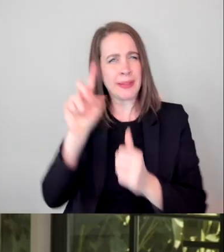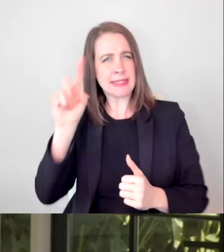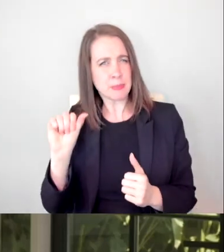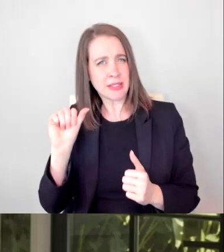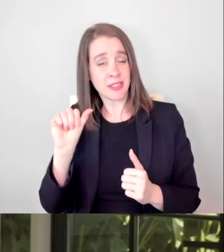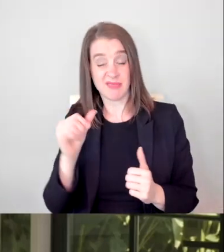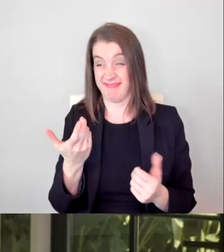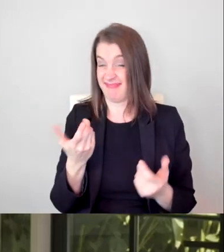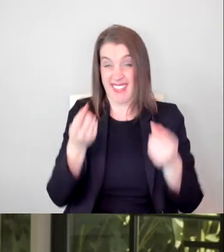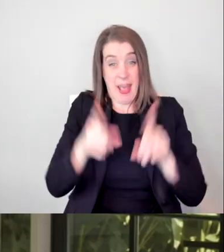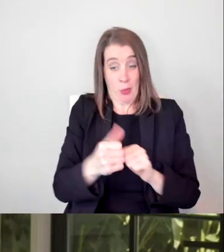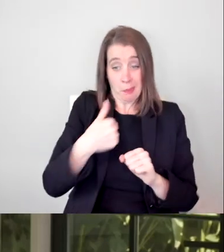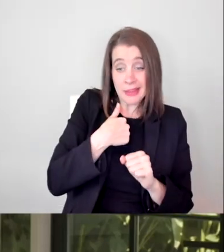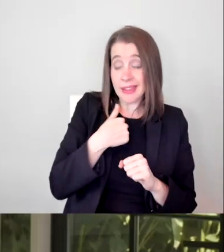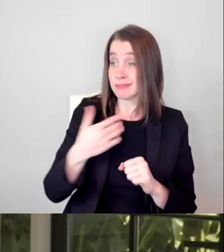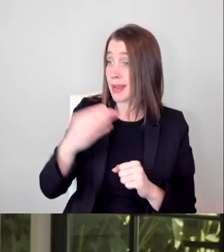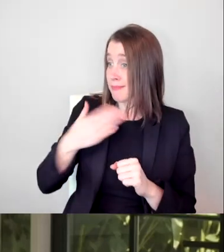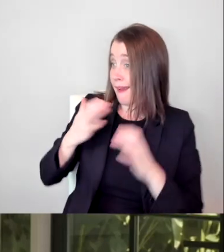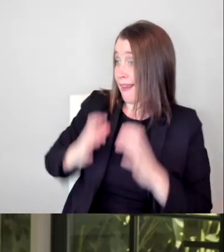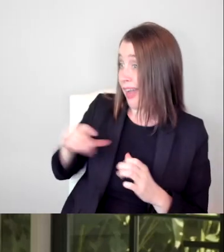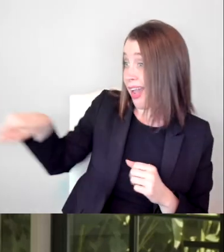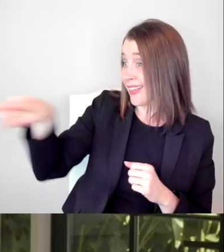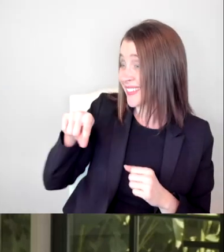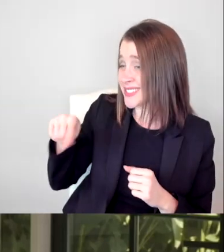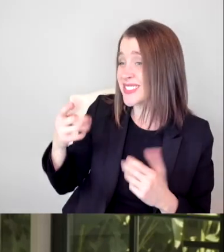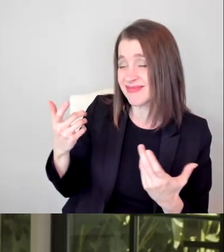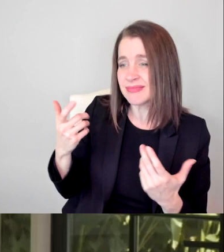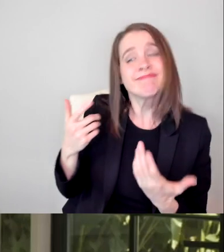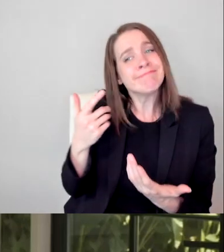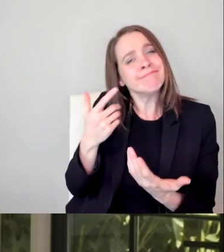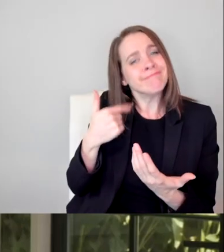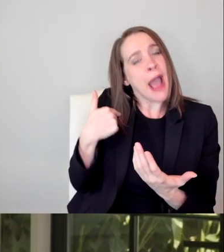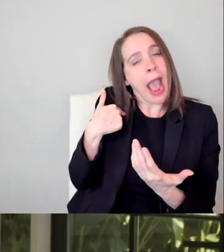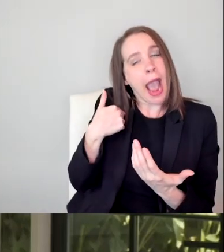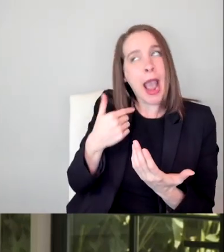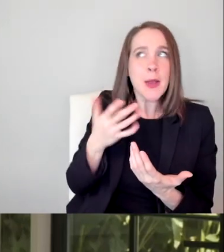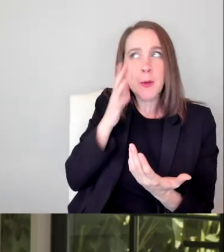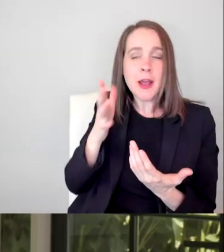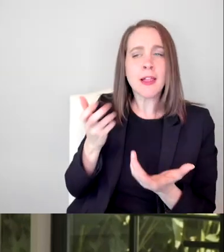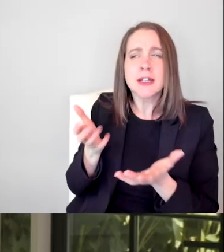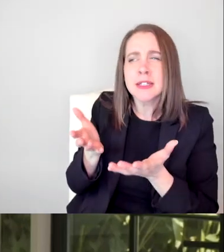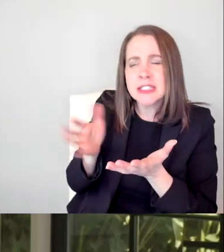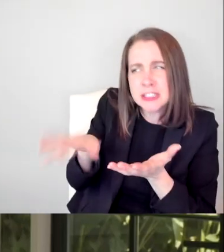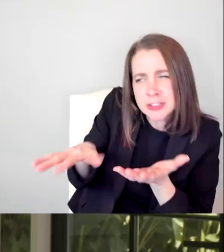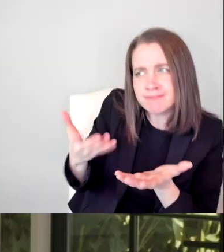because as I do gently try to explore that and suggest when